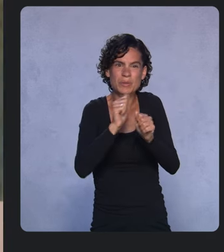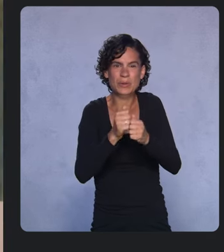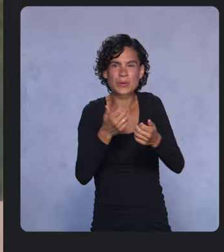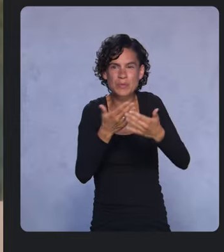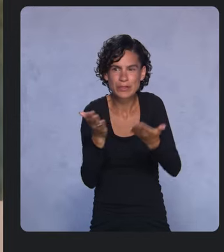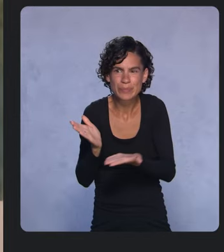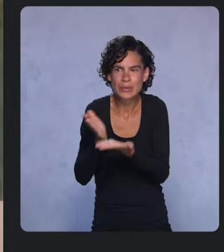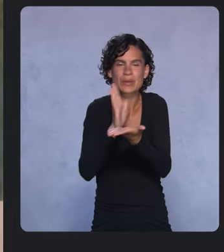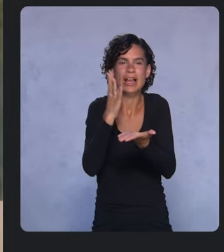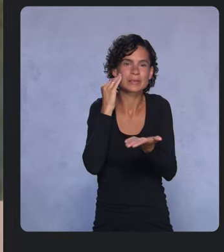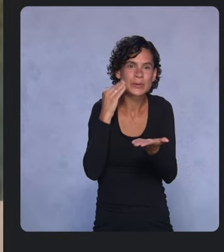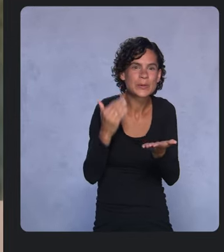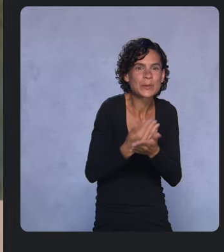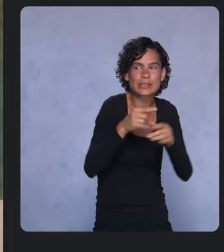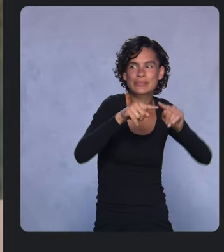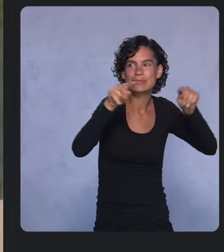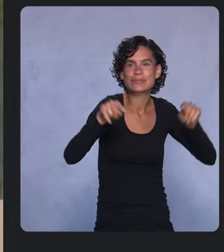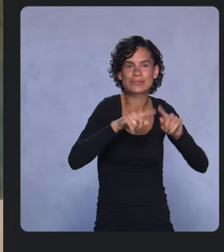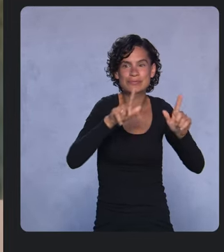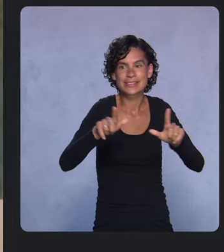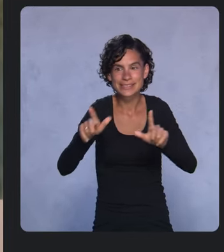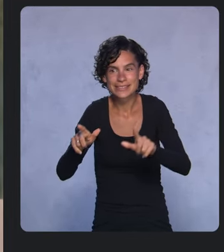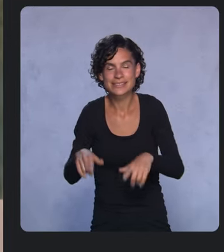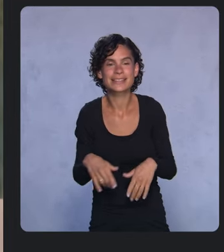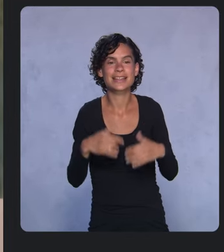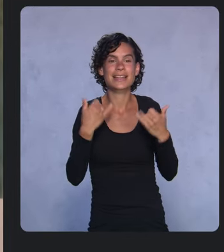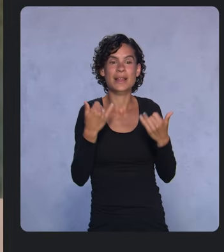Before I hand it off to Barb, let’s hear from our friends at Spotify.